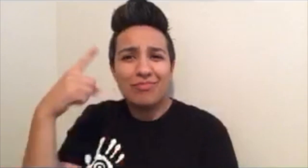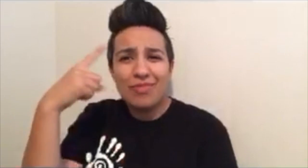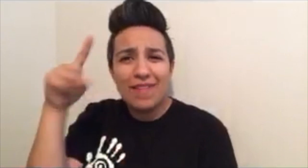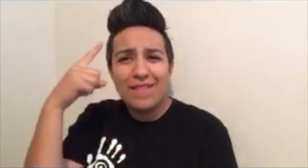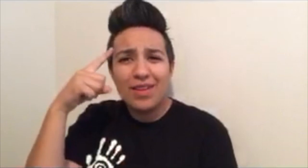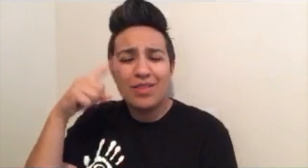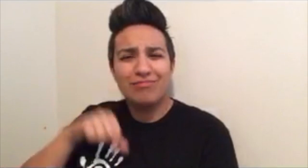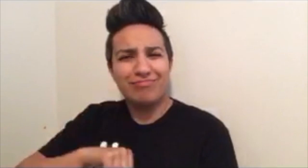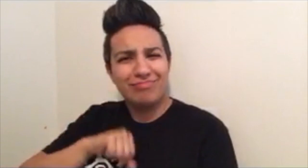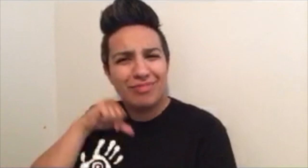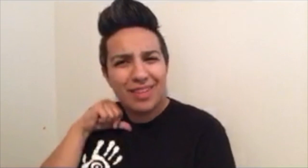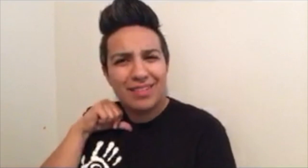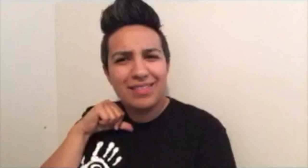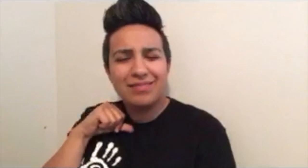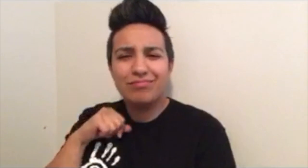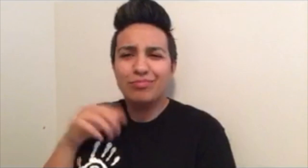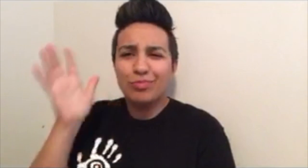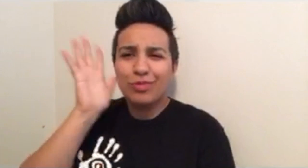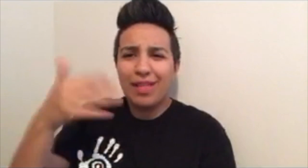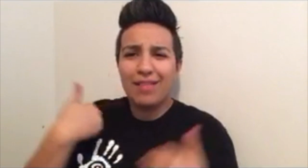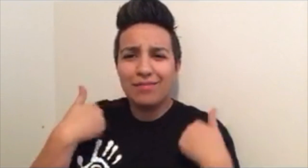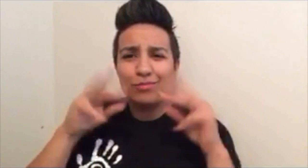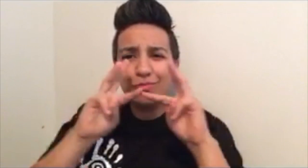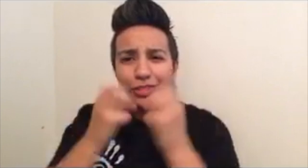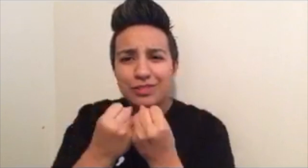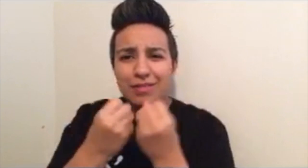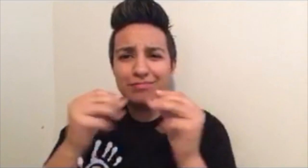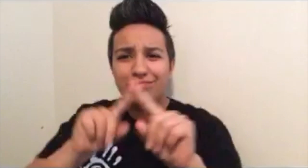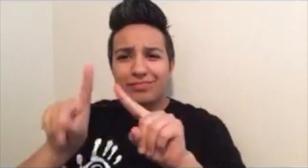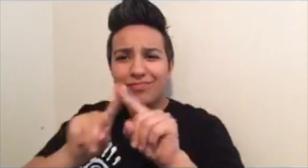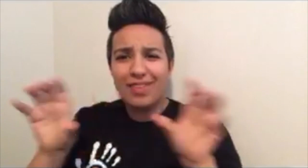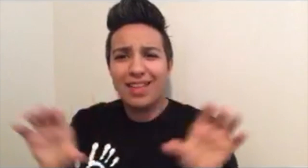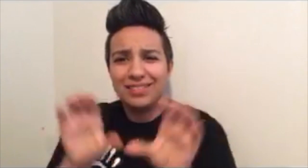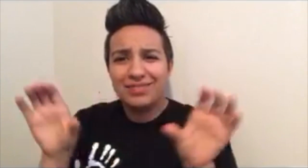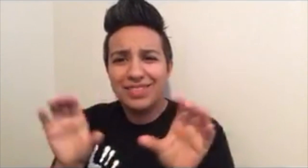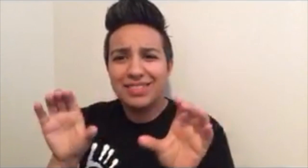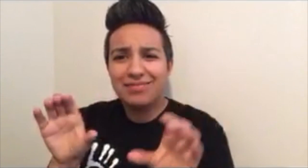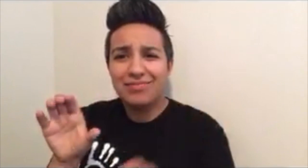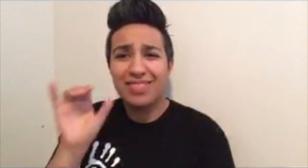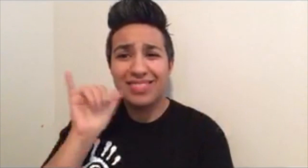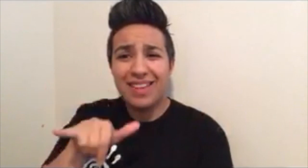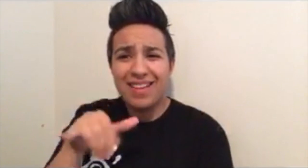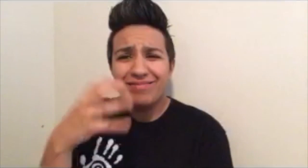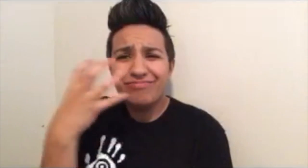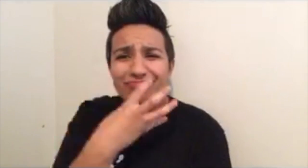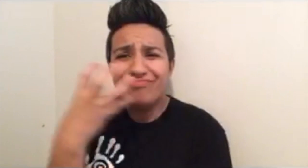We will have plenty of fun activities, workshops, opportunities for us to interact and develop our pride as Muxeres.